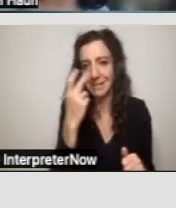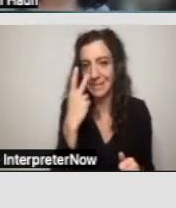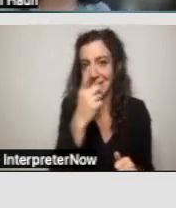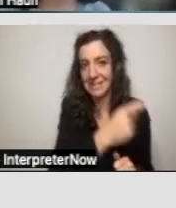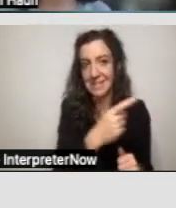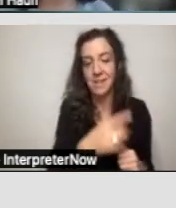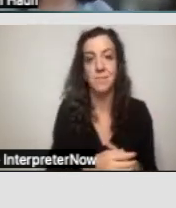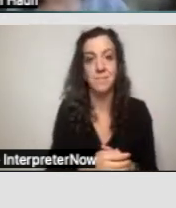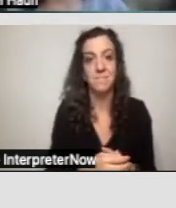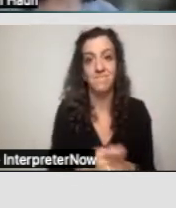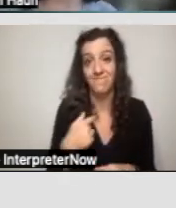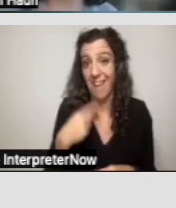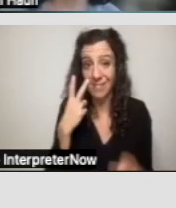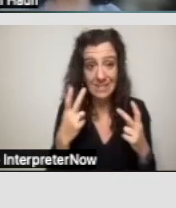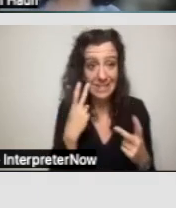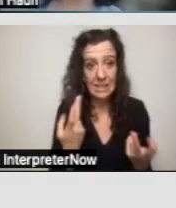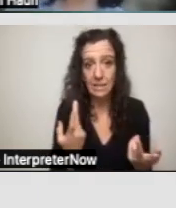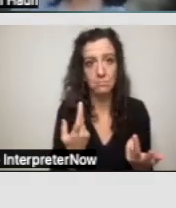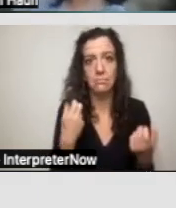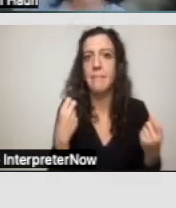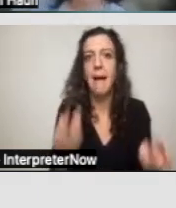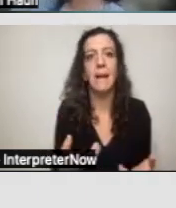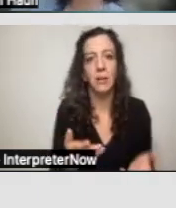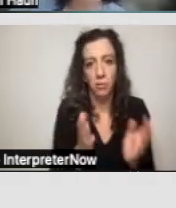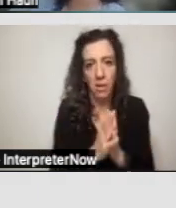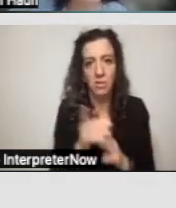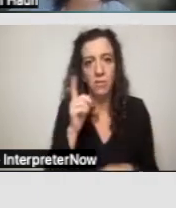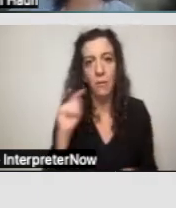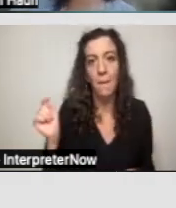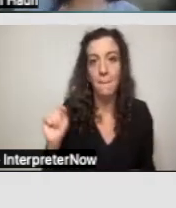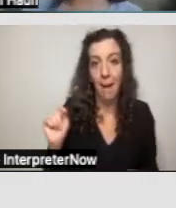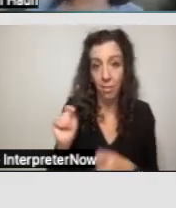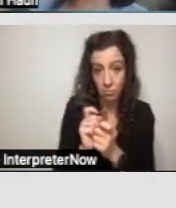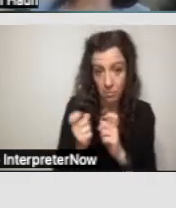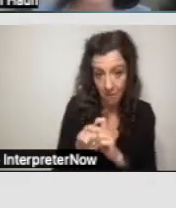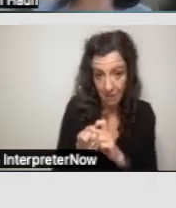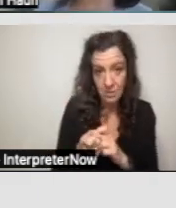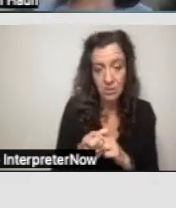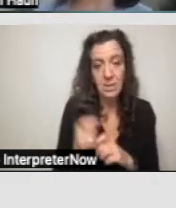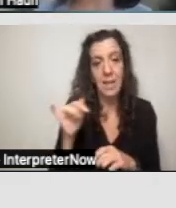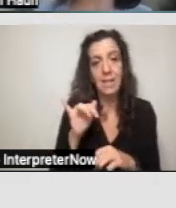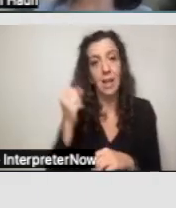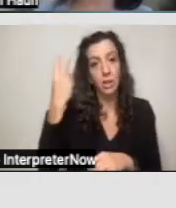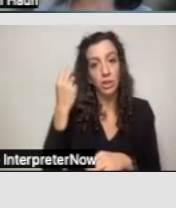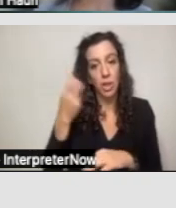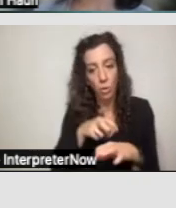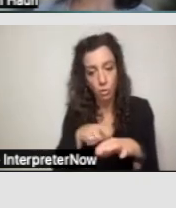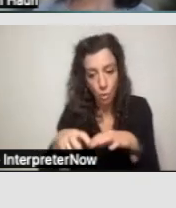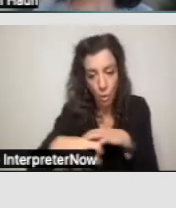I've certainly seen many requests for bathroom modifications, roll-in showers, grab bars,